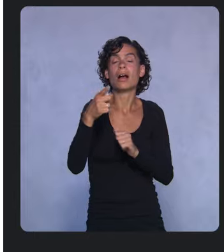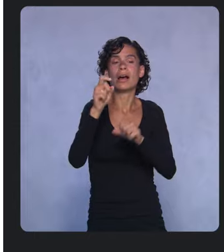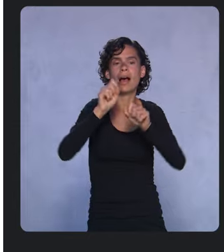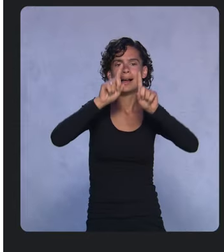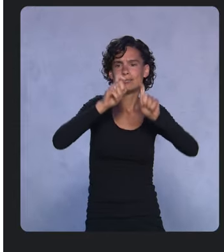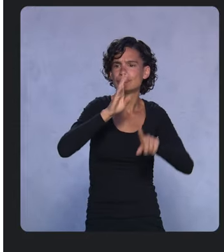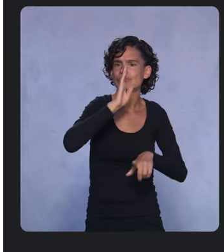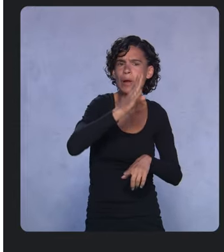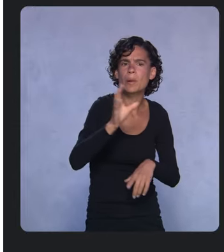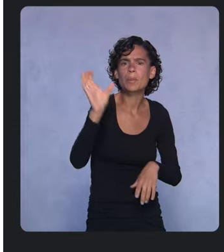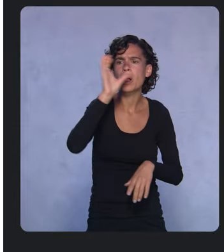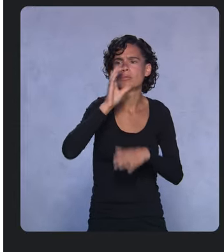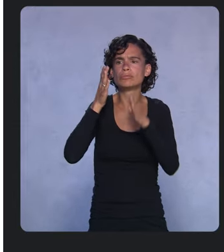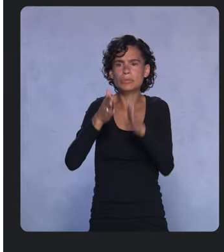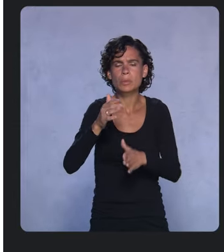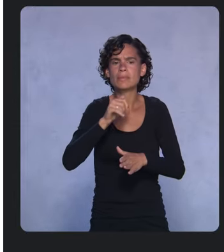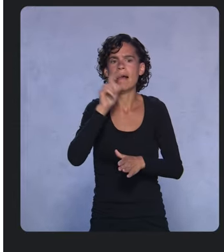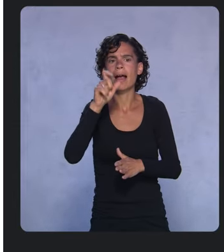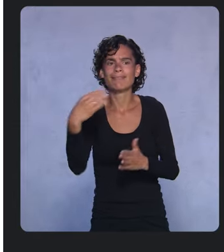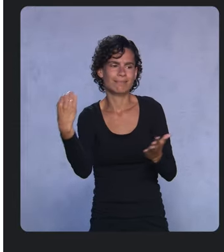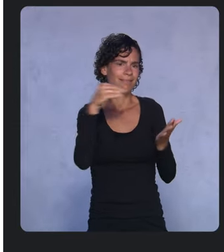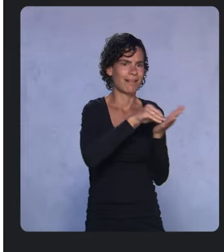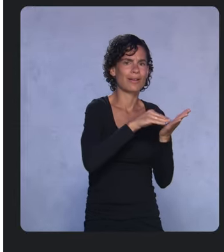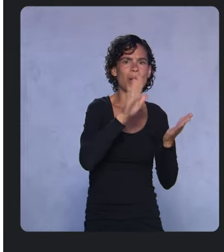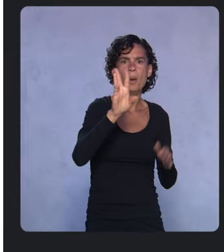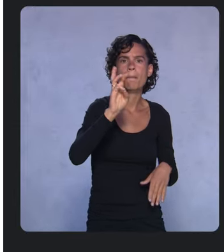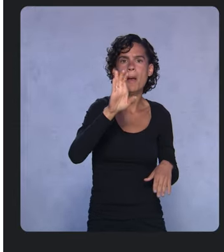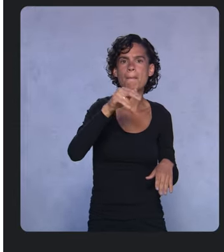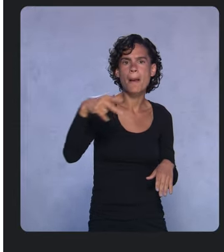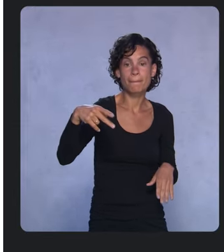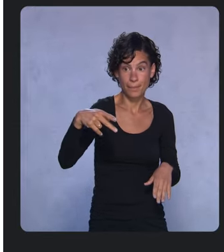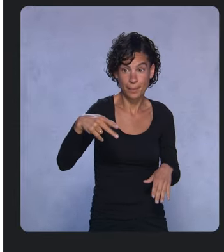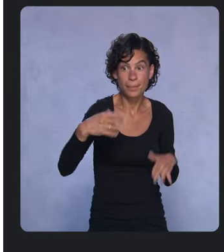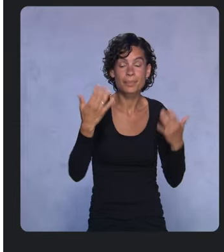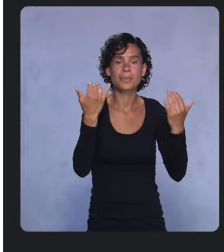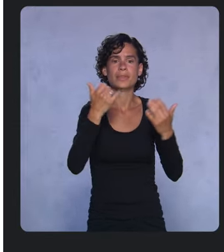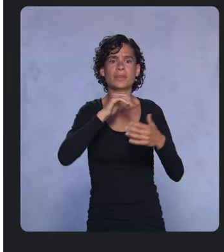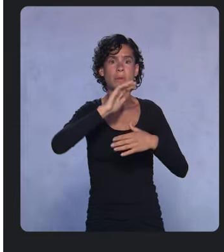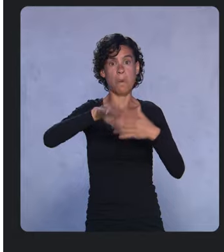before even including it in your web app. Now, not all comment spam is the same,